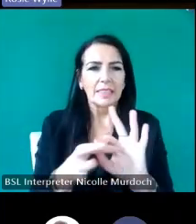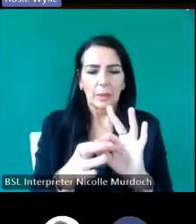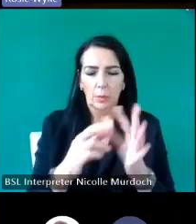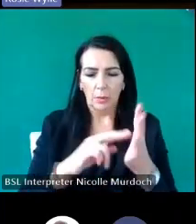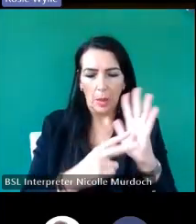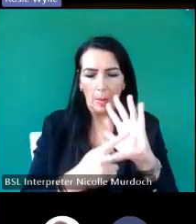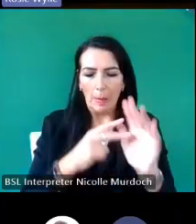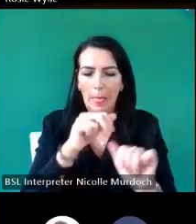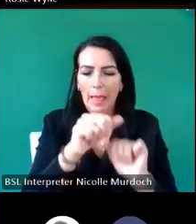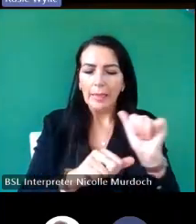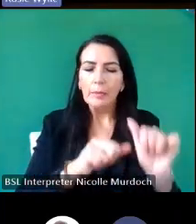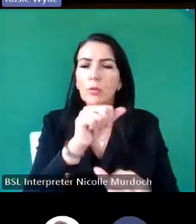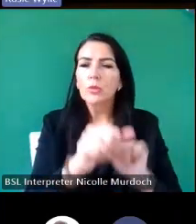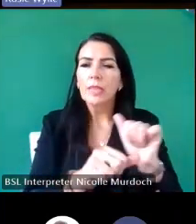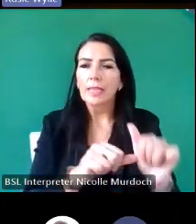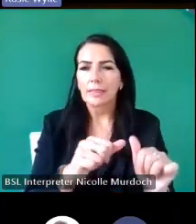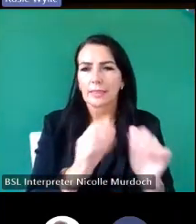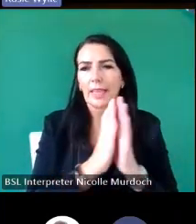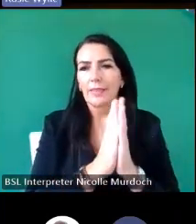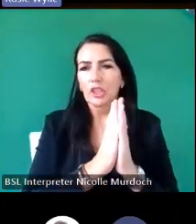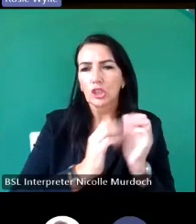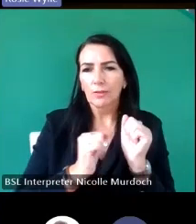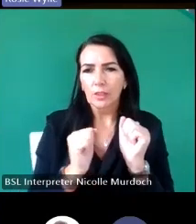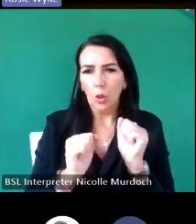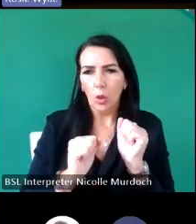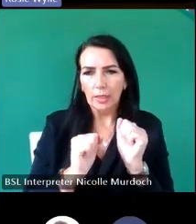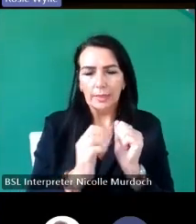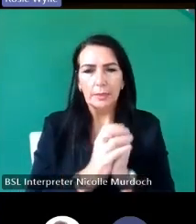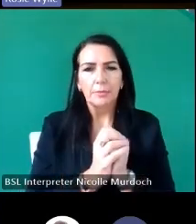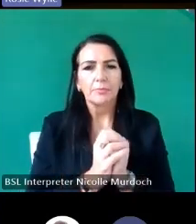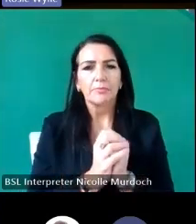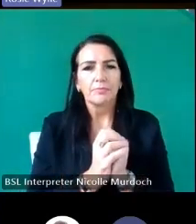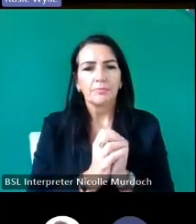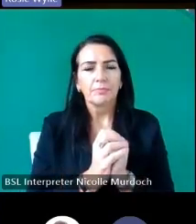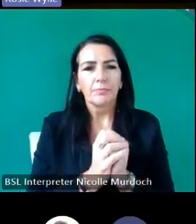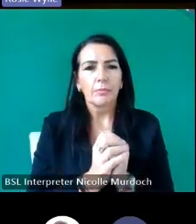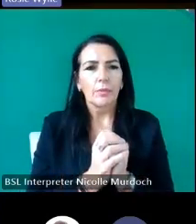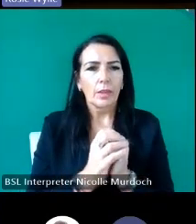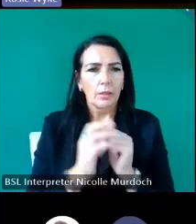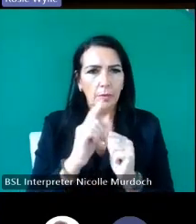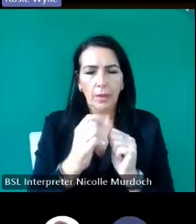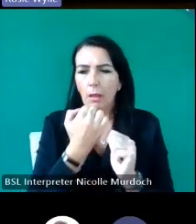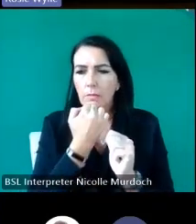of Scotland these demographic demographic changes have affected uh all denominations